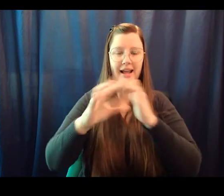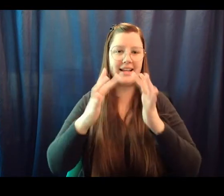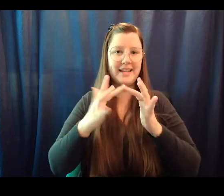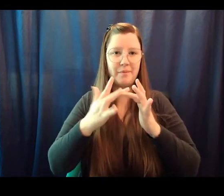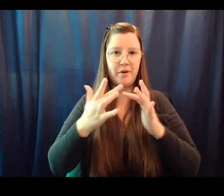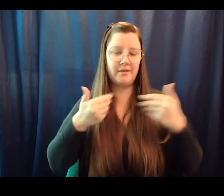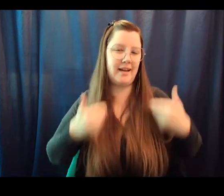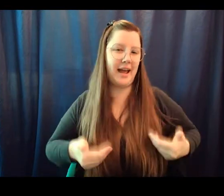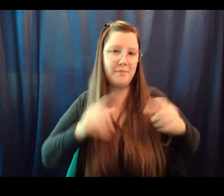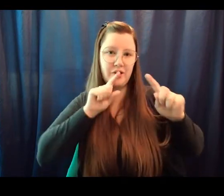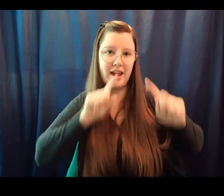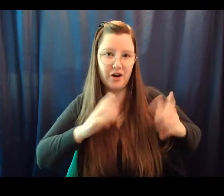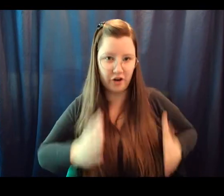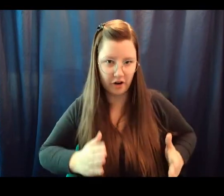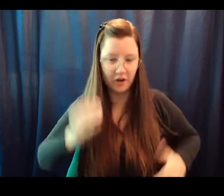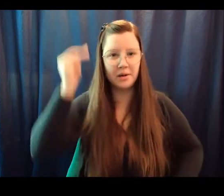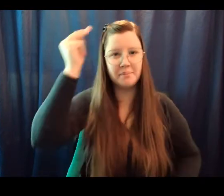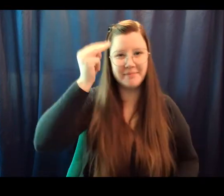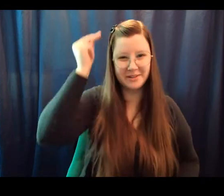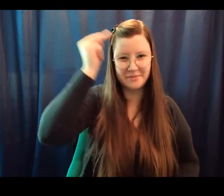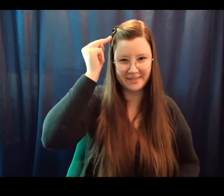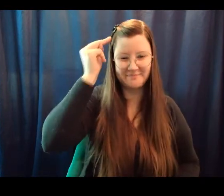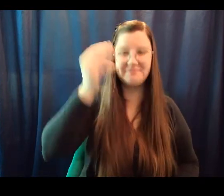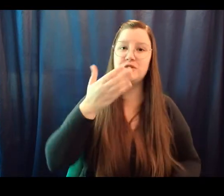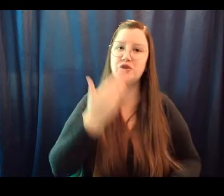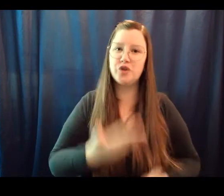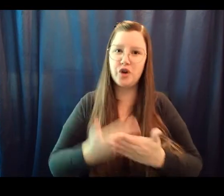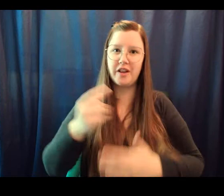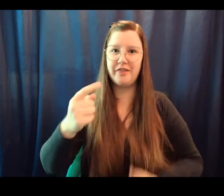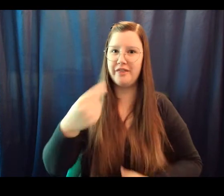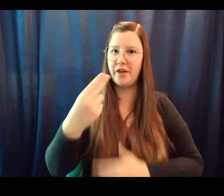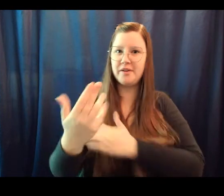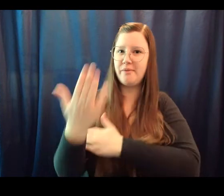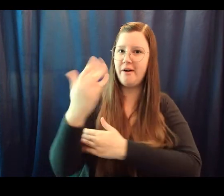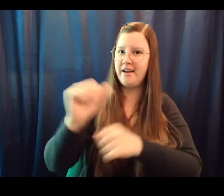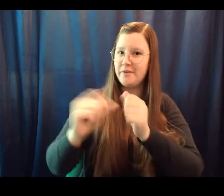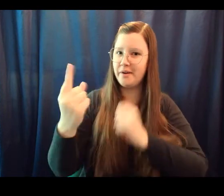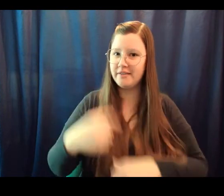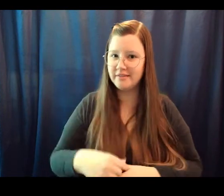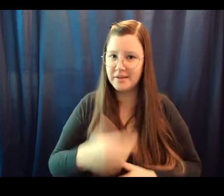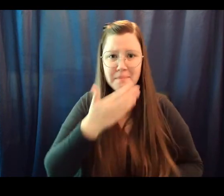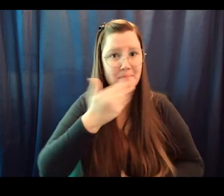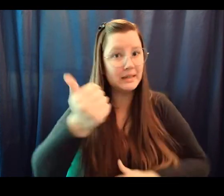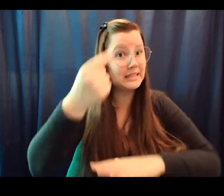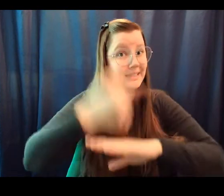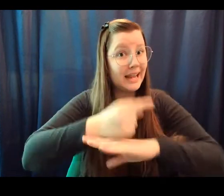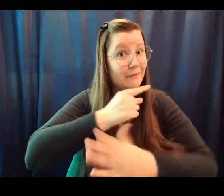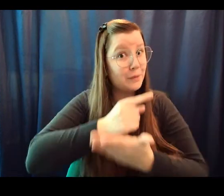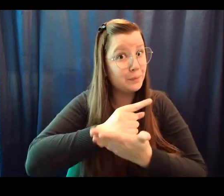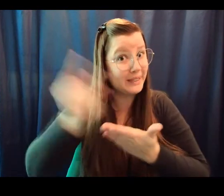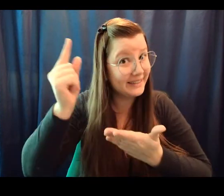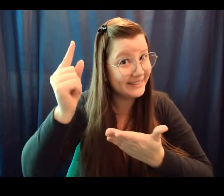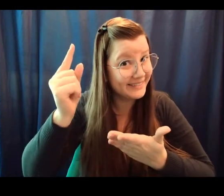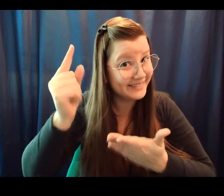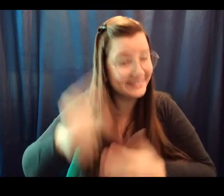Mr. Mindt. Good Thursday morning to everyone, best day of the week. Let’s get to it.